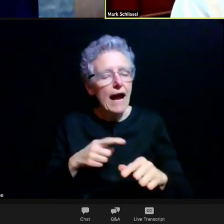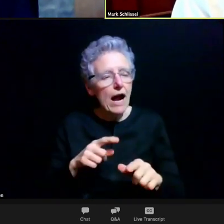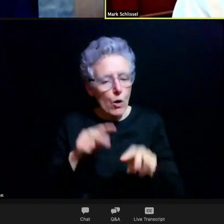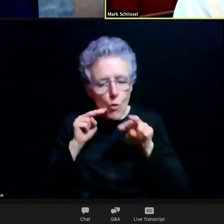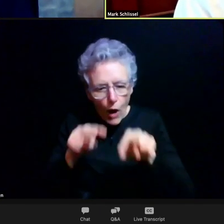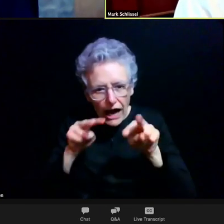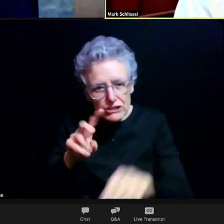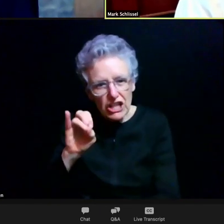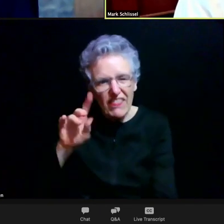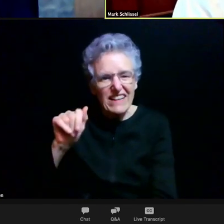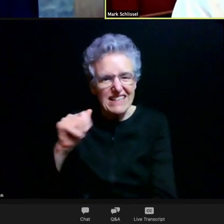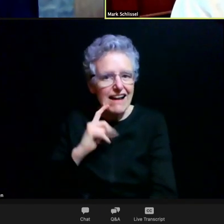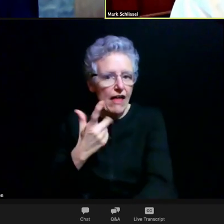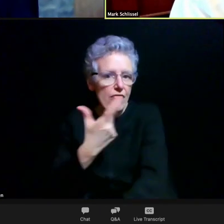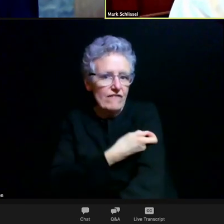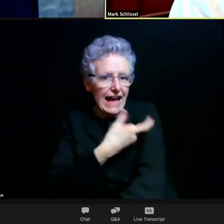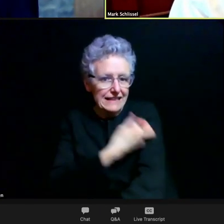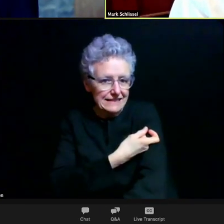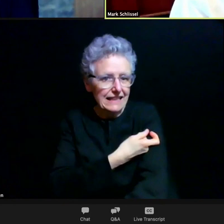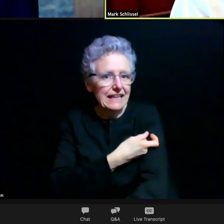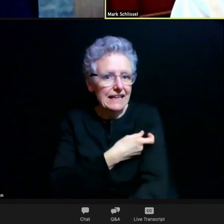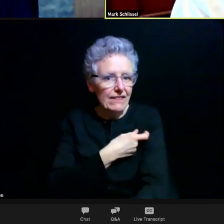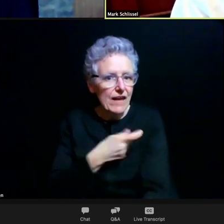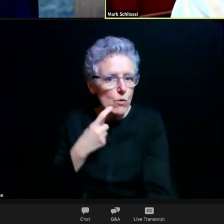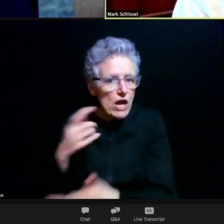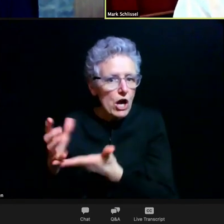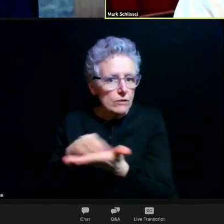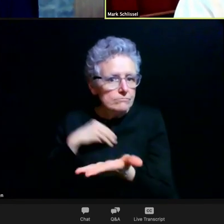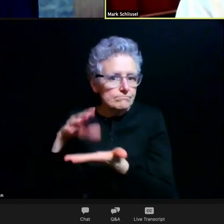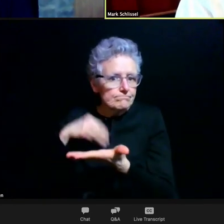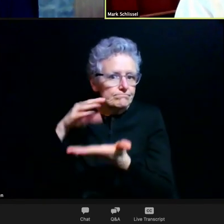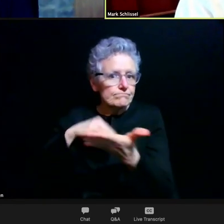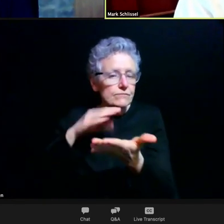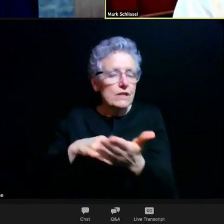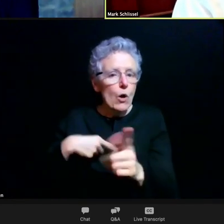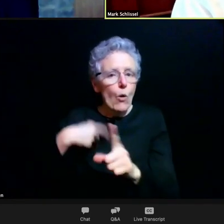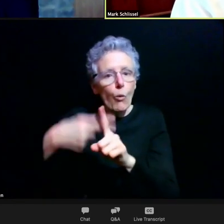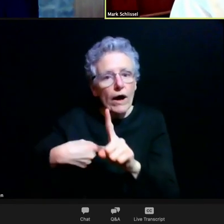And I would imagine in the weeks or months ahead, we'll have enough data to say that